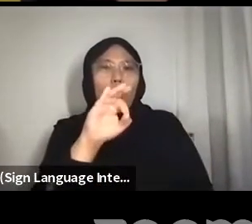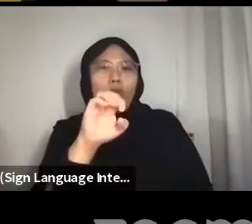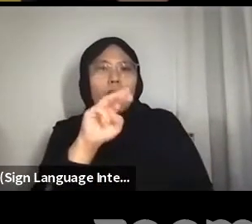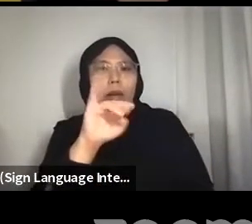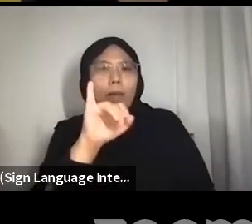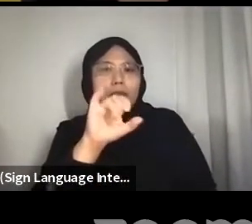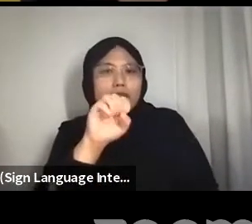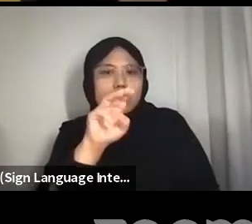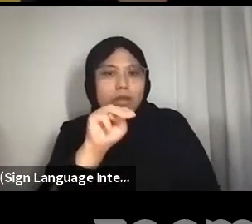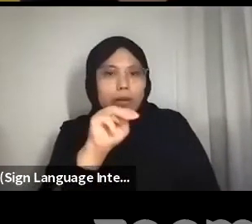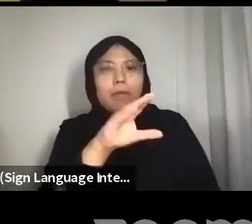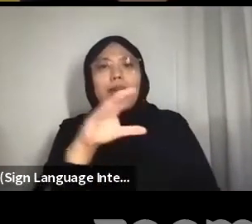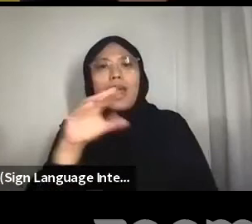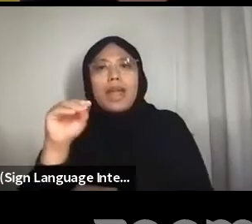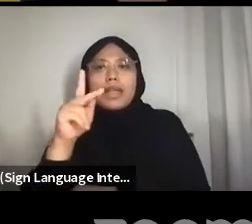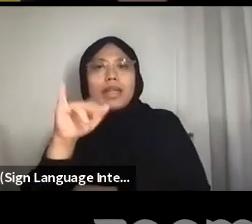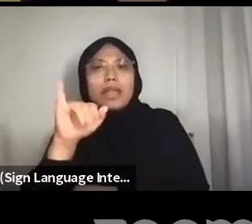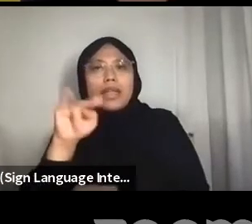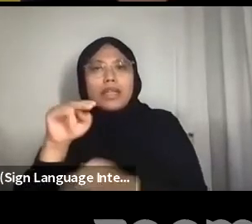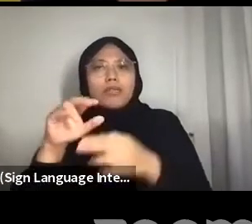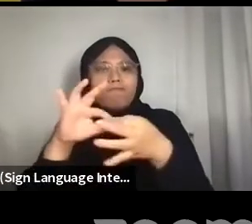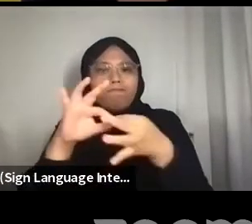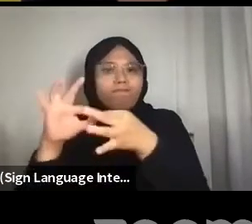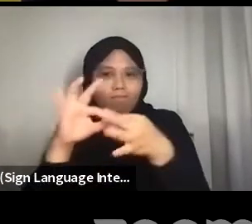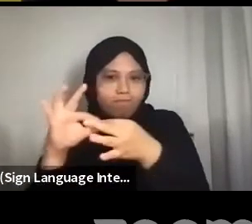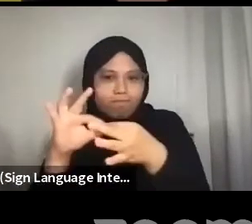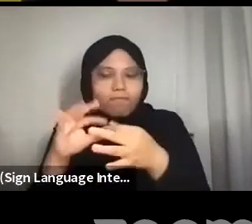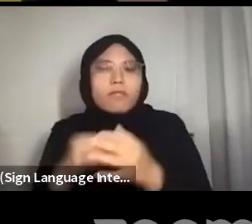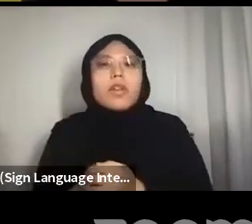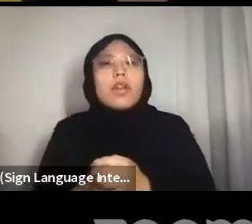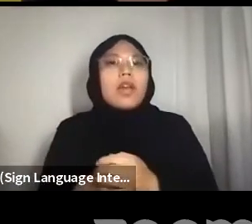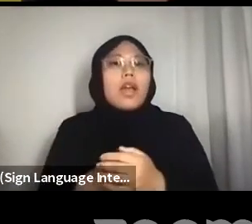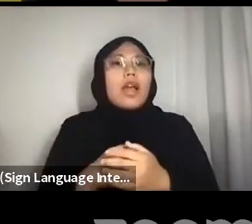We’ll be taking live notes for those of you who’d like to follow along.